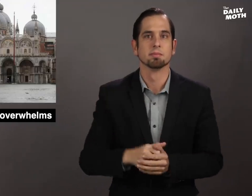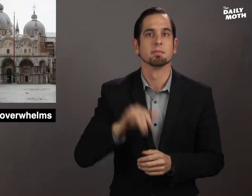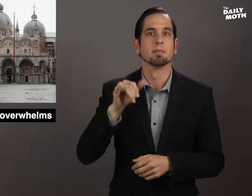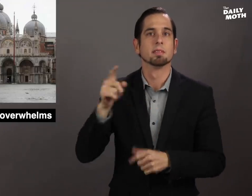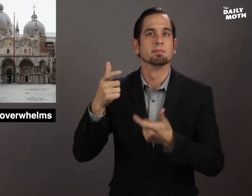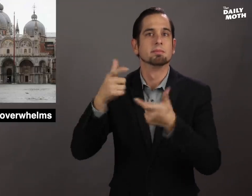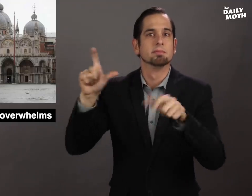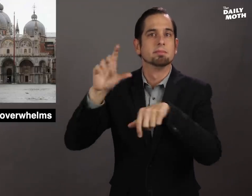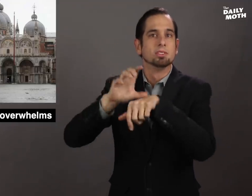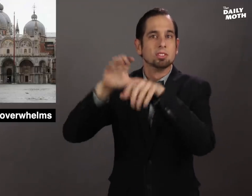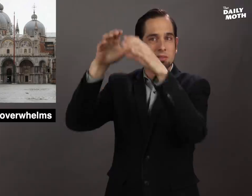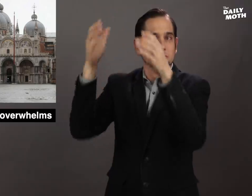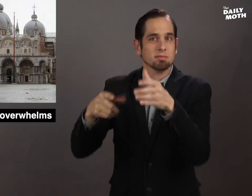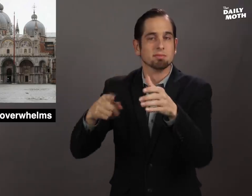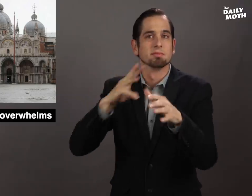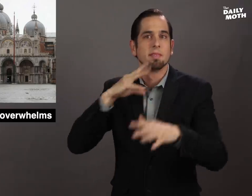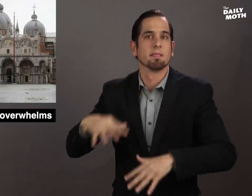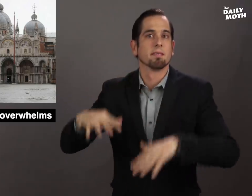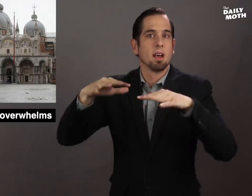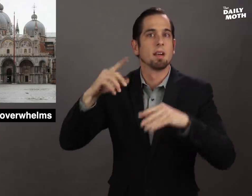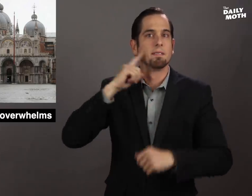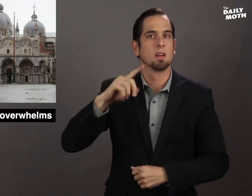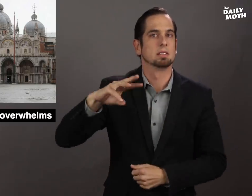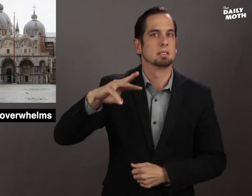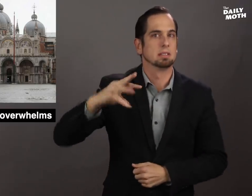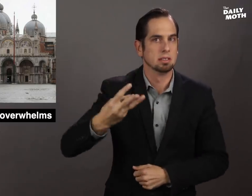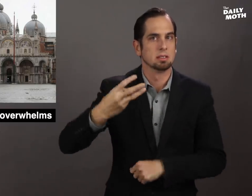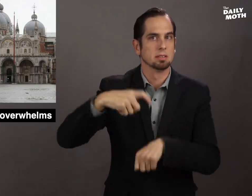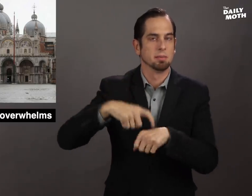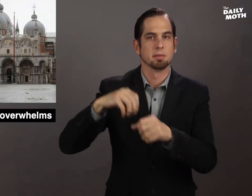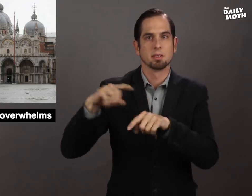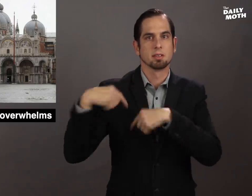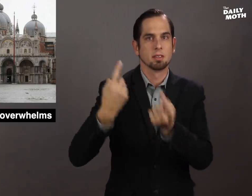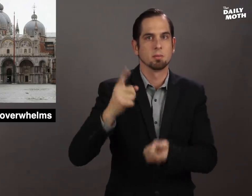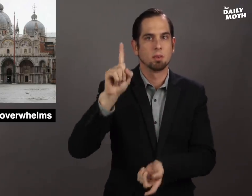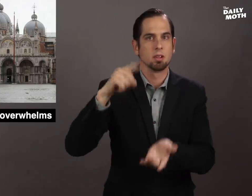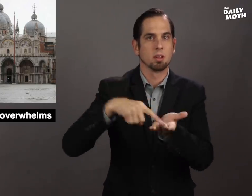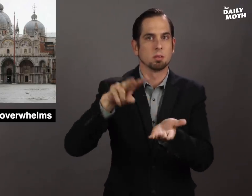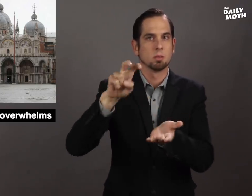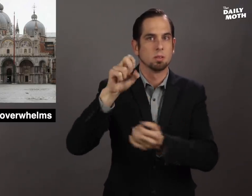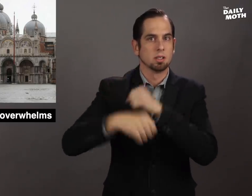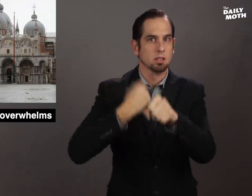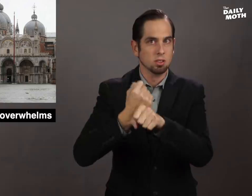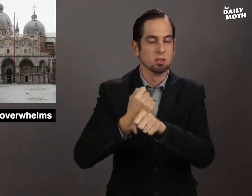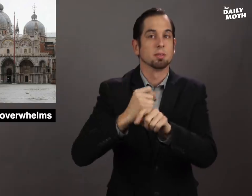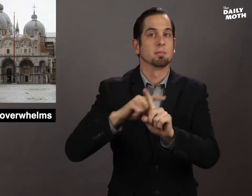The basilica was flooded for the sixth time in 1,200 years,